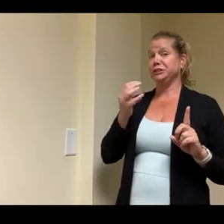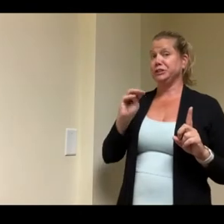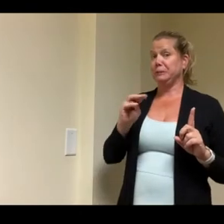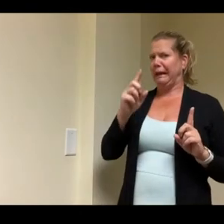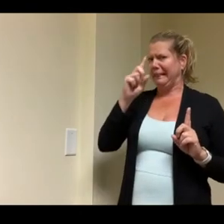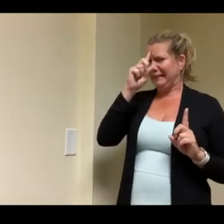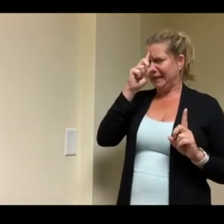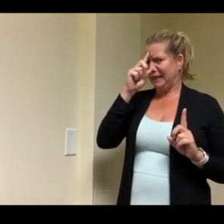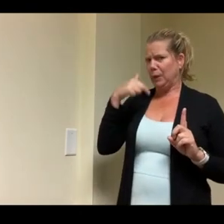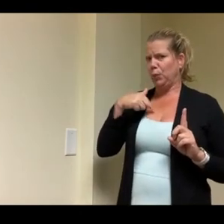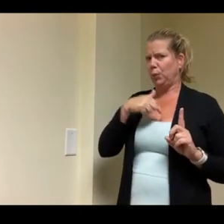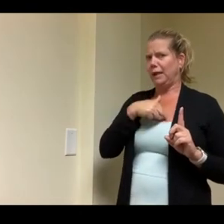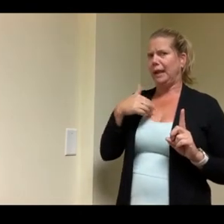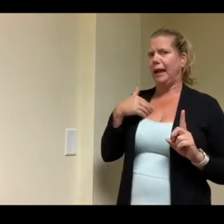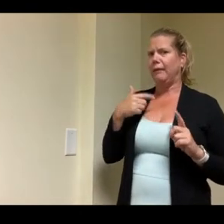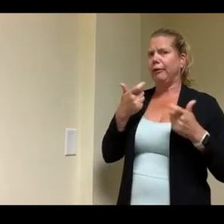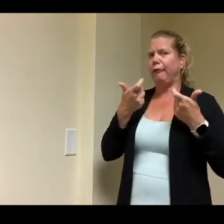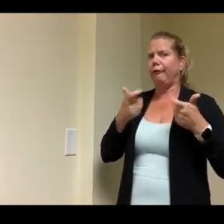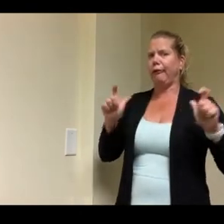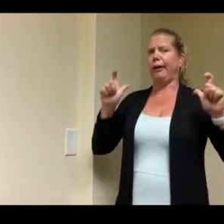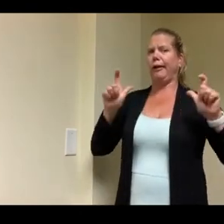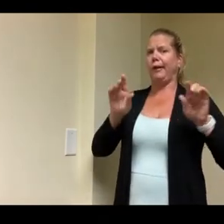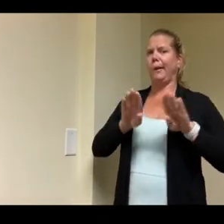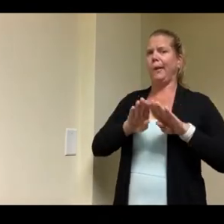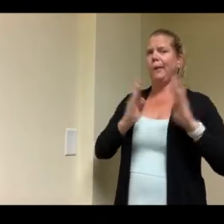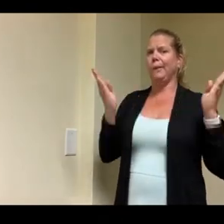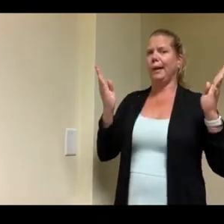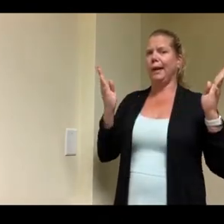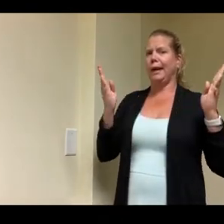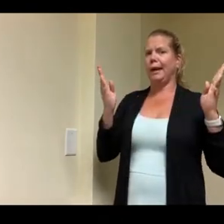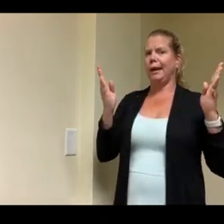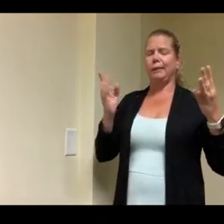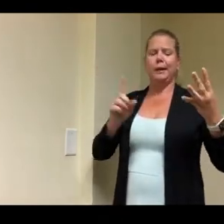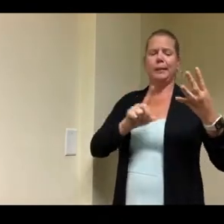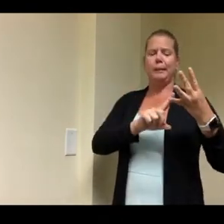mid to late july i know rohan has been trying to get something on our schedule